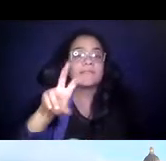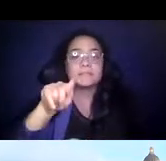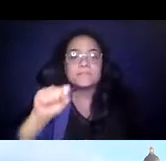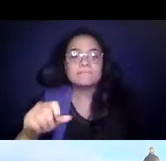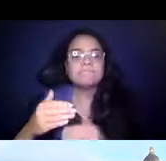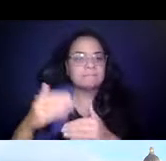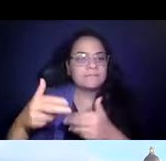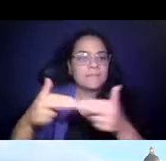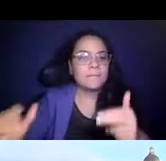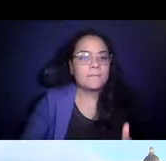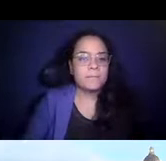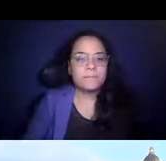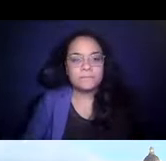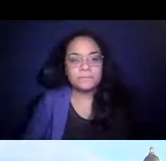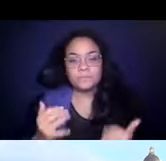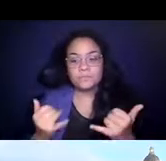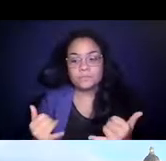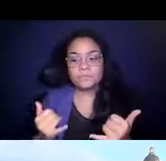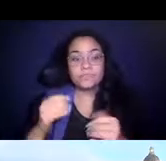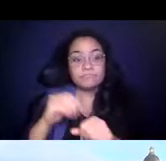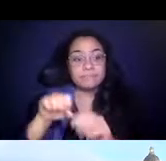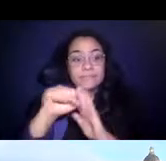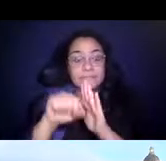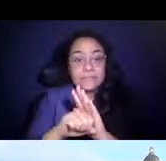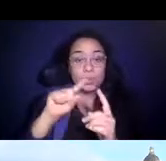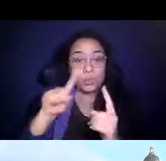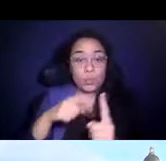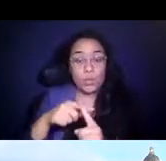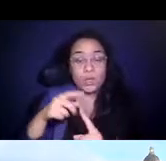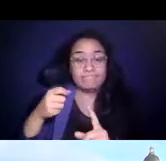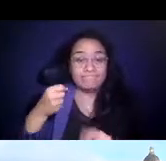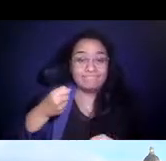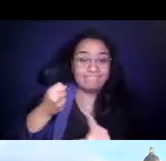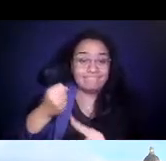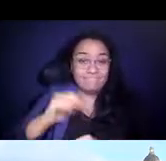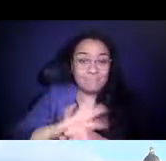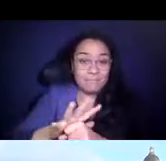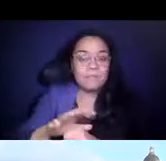14:27:31 So across the state, when the pandemic hit, rural and urban providers had to act fast and nimbly.